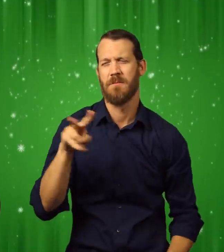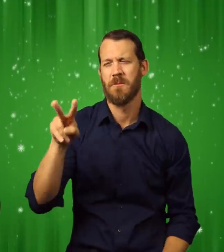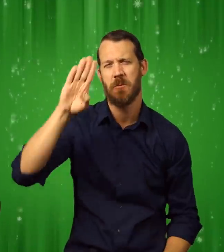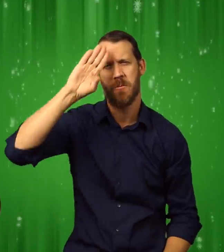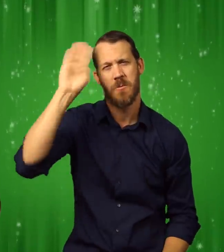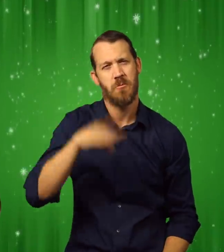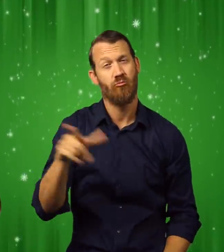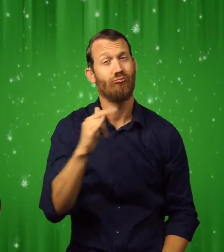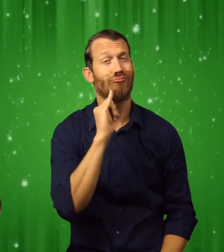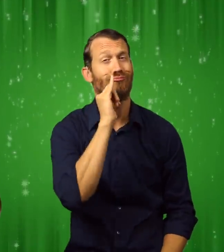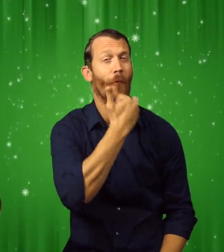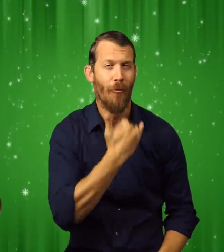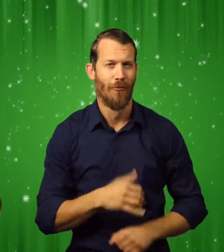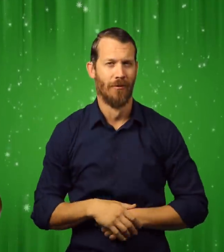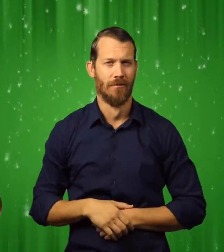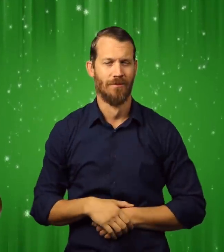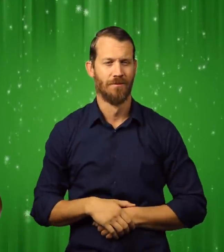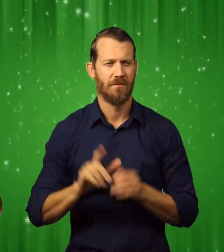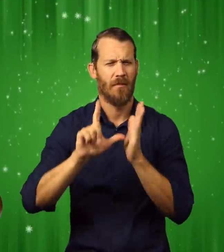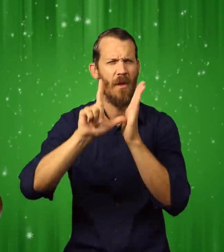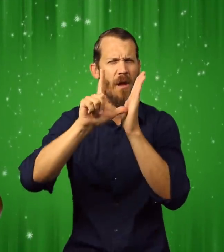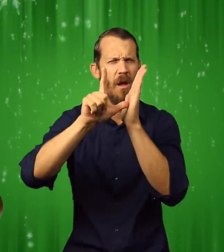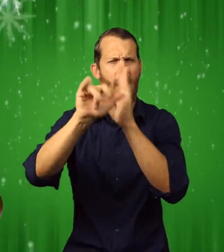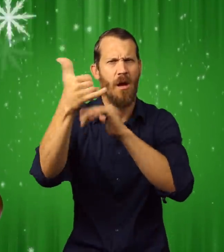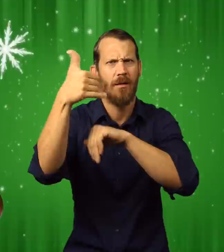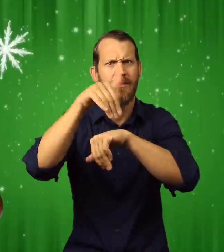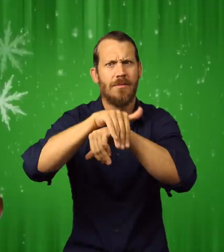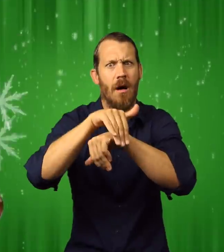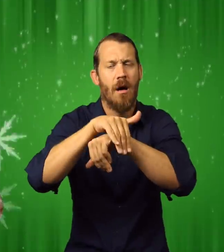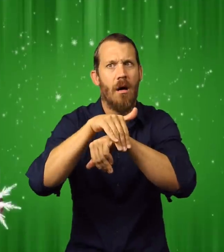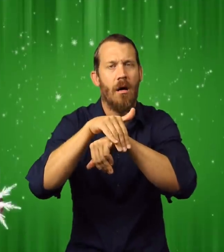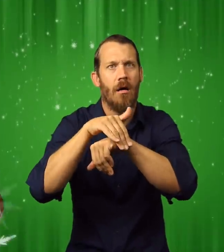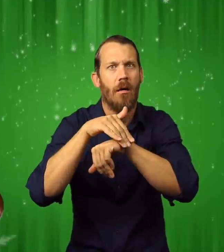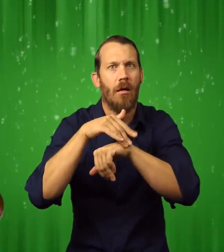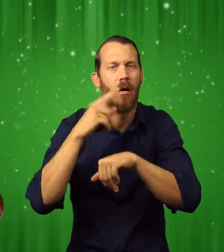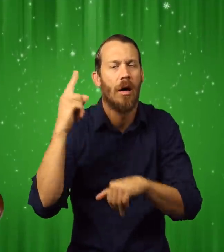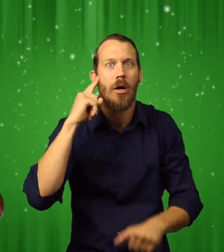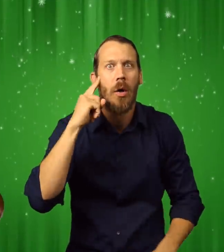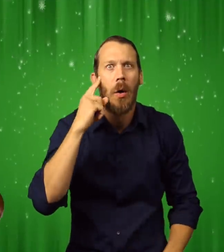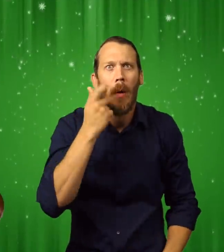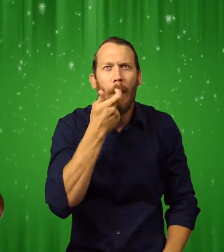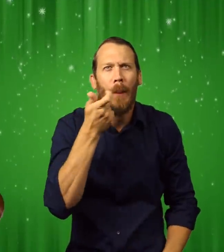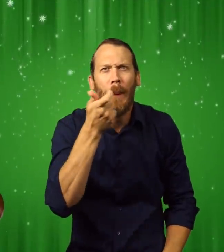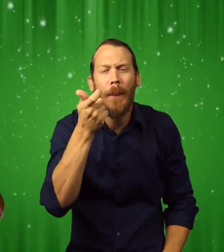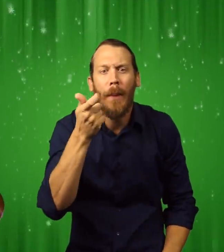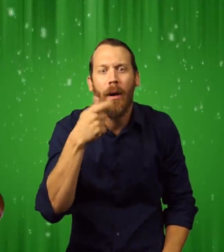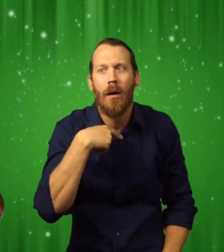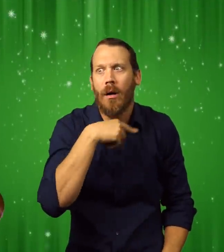The ringing bells of Santa's sleigh. "There is no Santa," my friend had insisted, but I knew he was wrong.